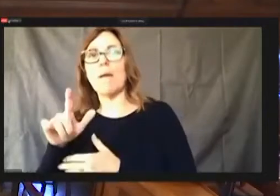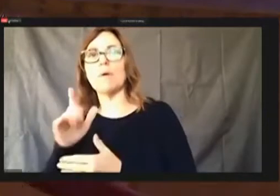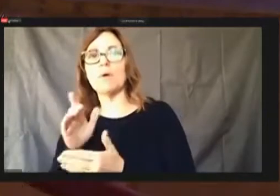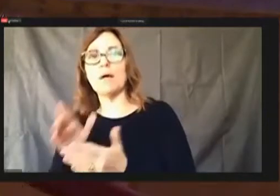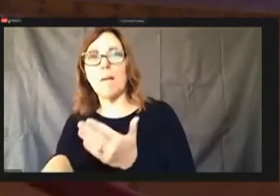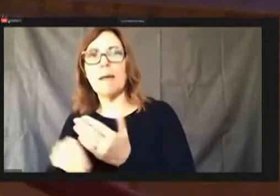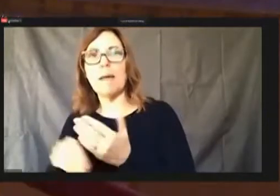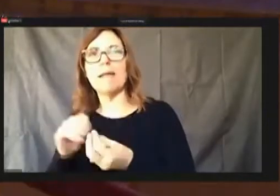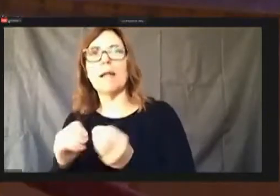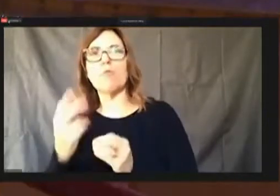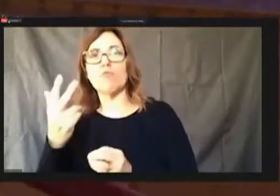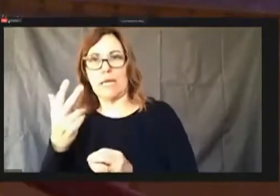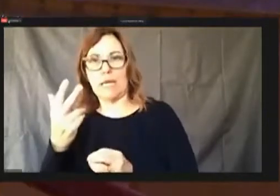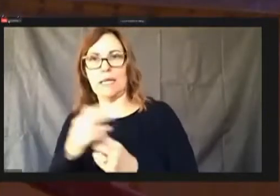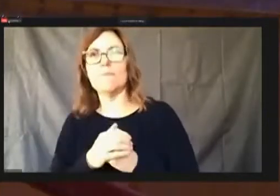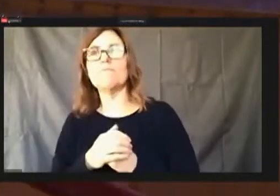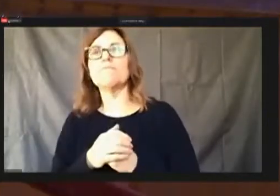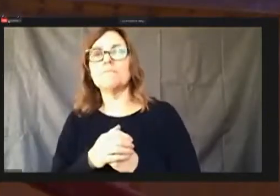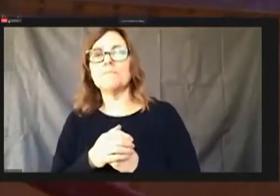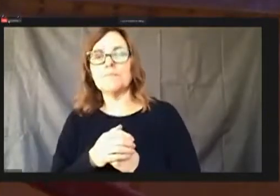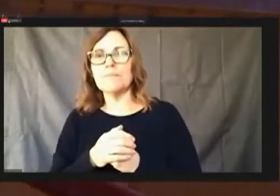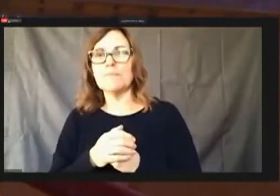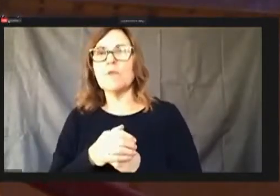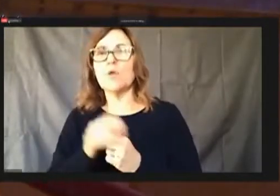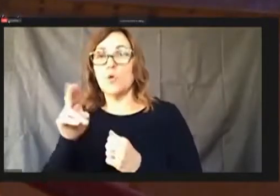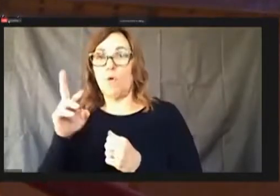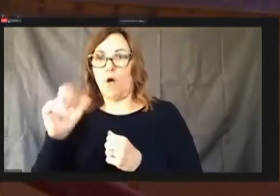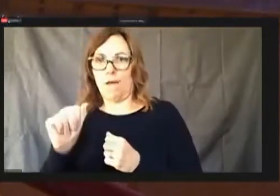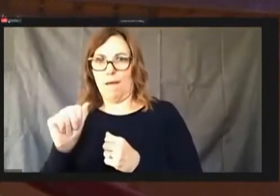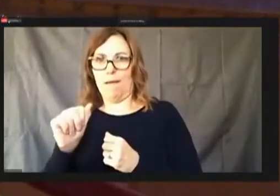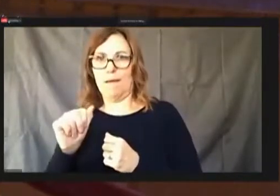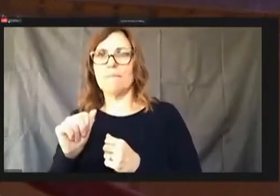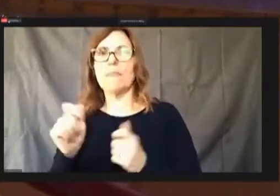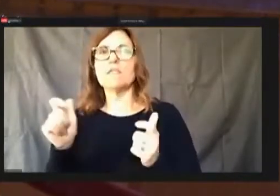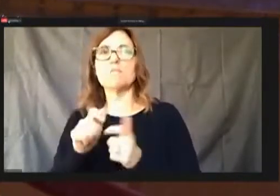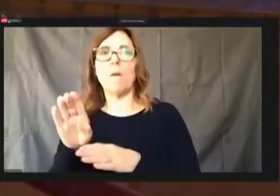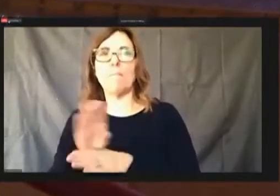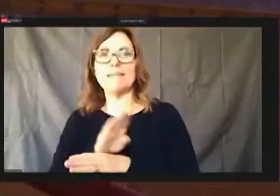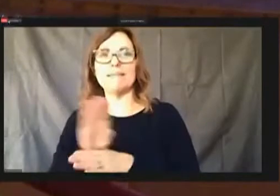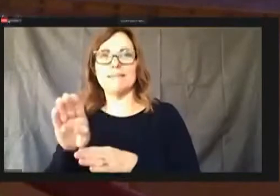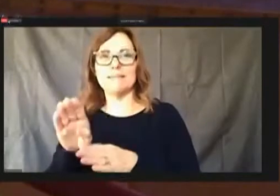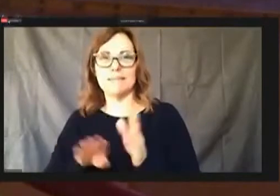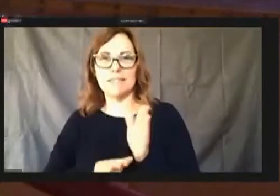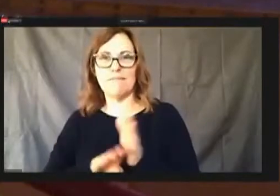Number three is you are a small business development, moving deliverables within the project, wishing